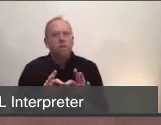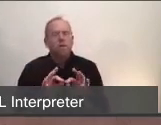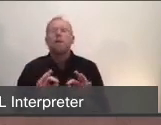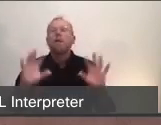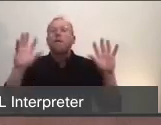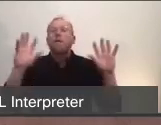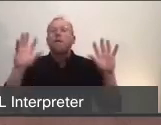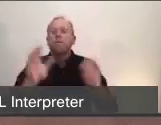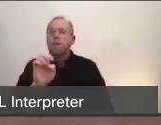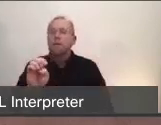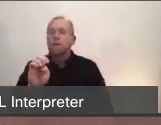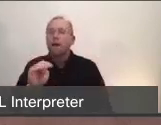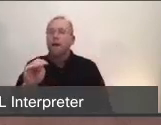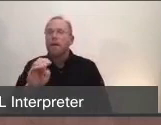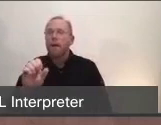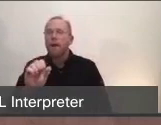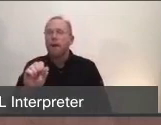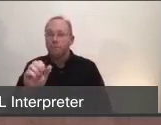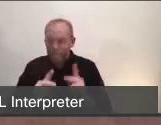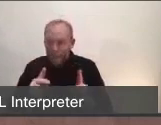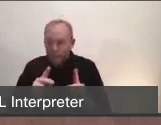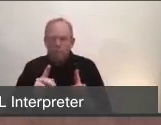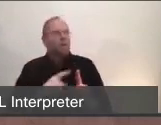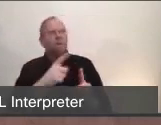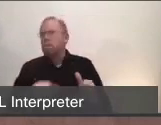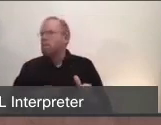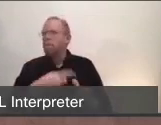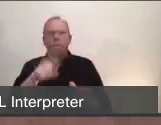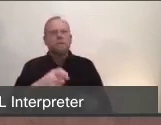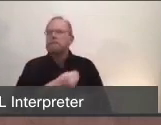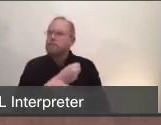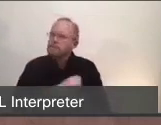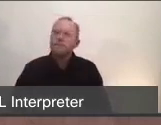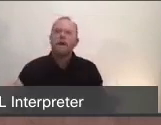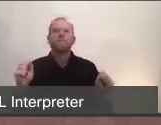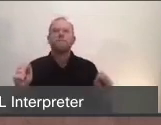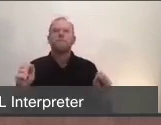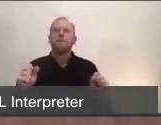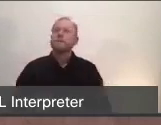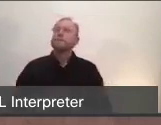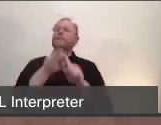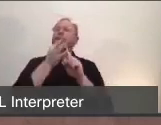during that pre-hospital stage, and making sure that they not only are protected